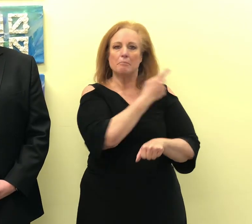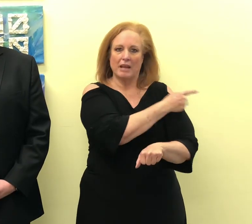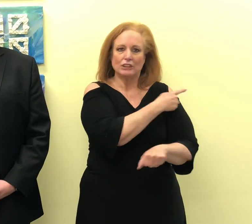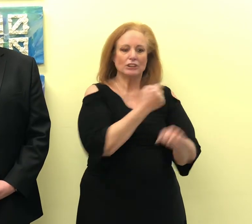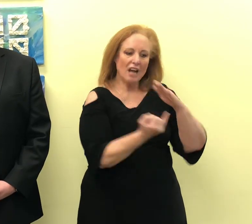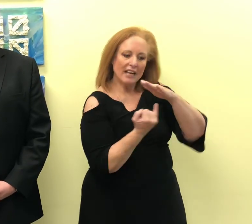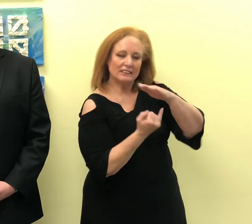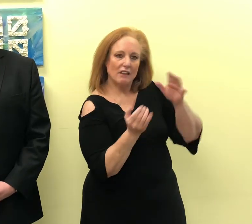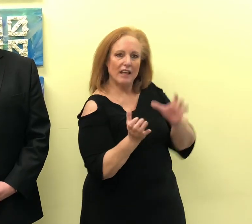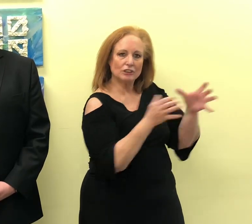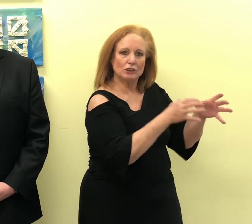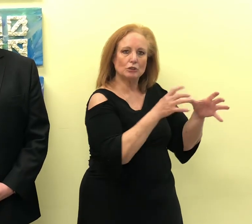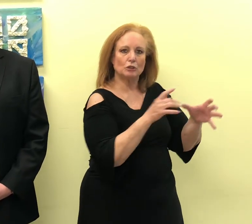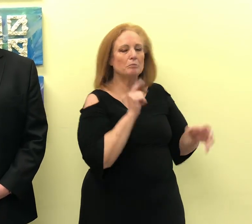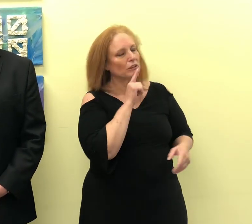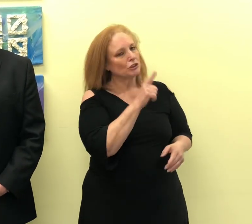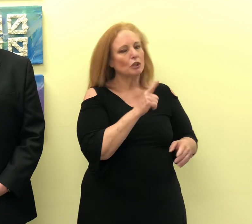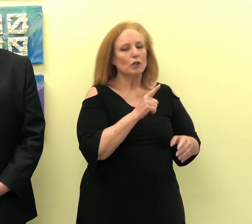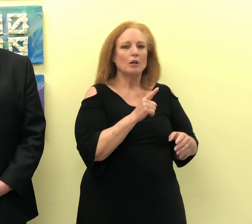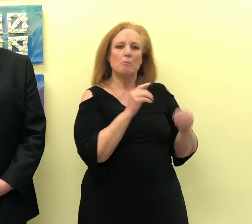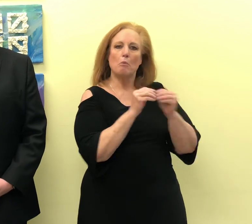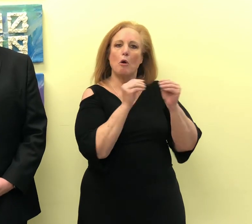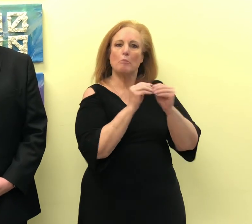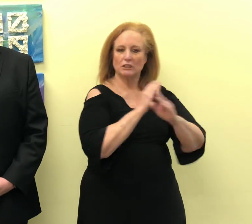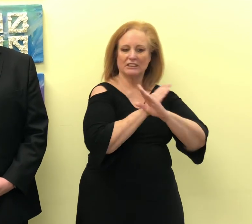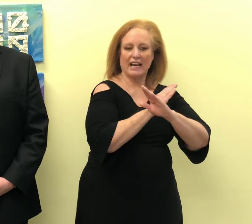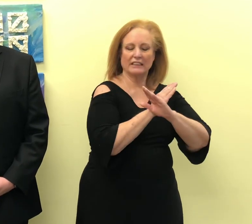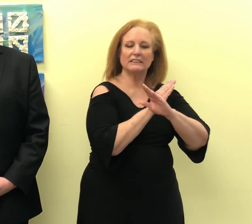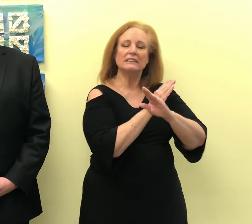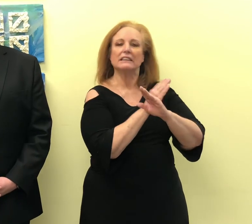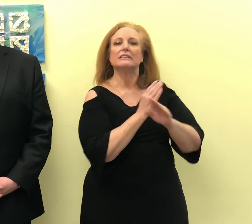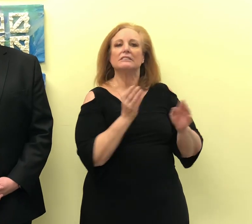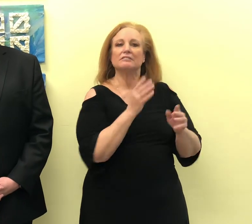more protected visit to our facilities.